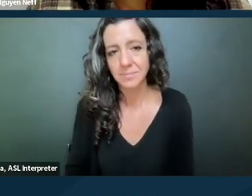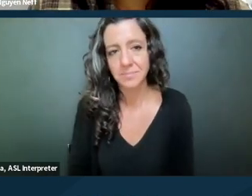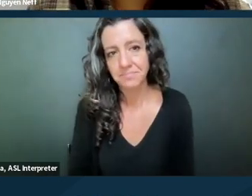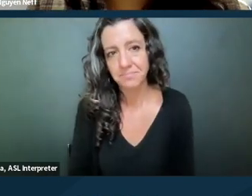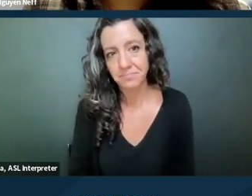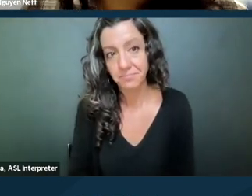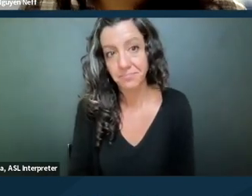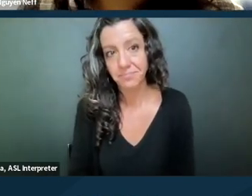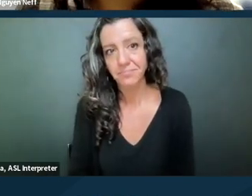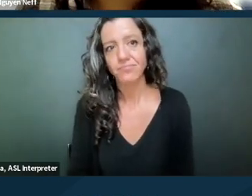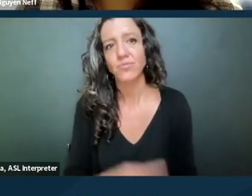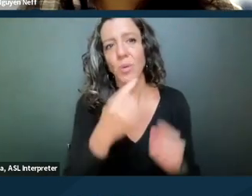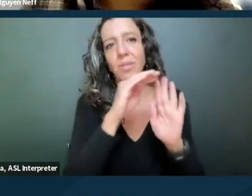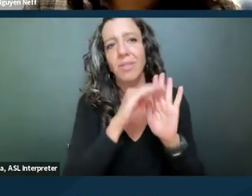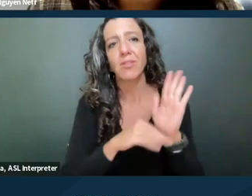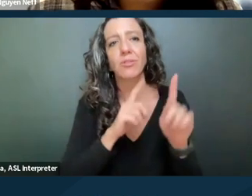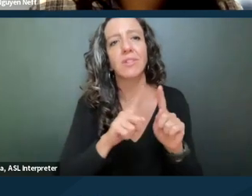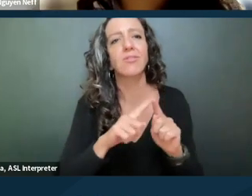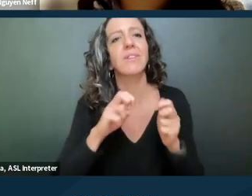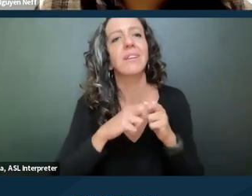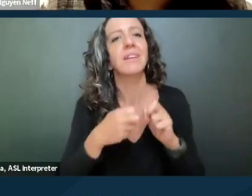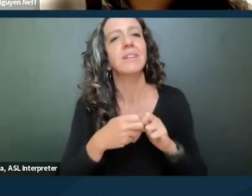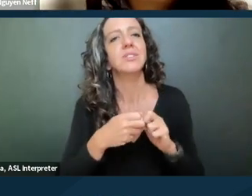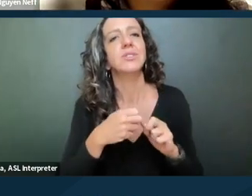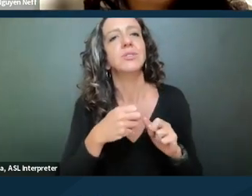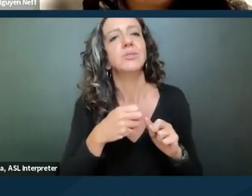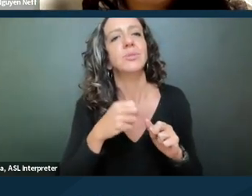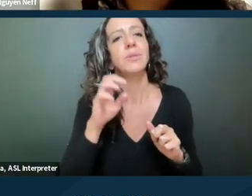So these are sort of the elements of Issue Preclusion, also known as Collateral Estoppel,